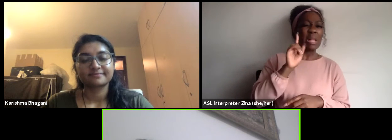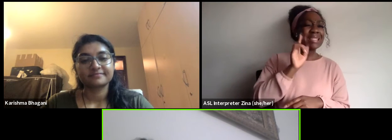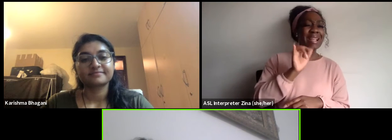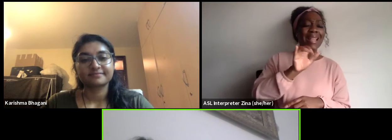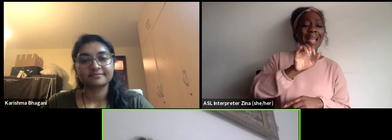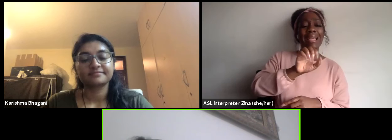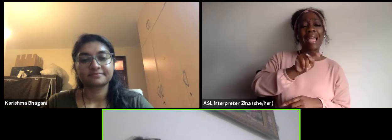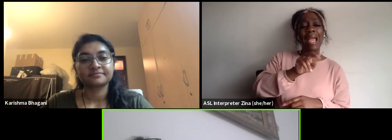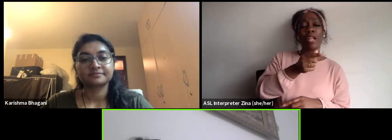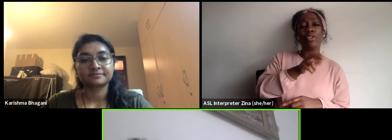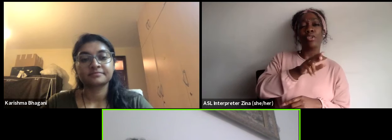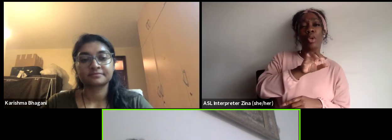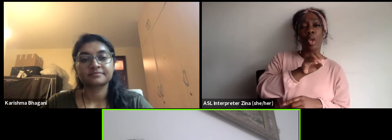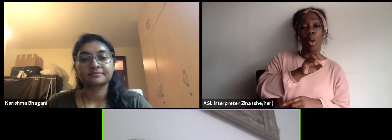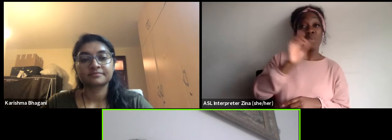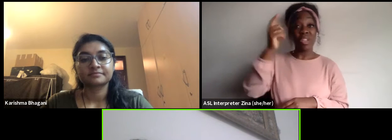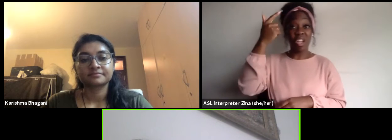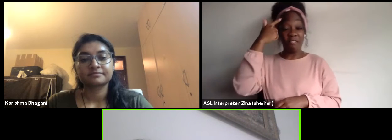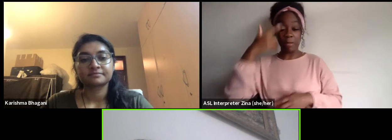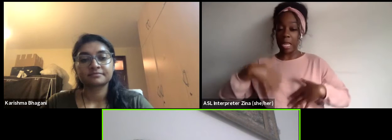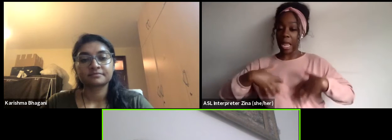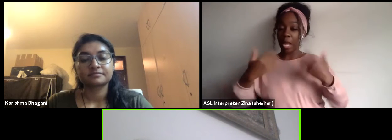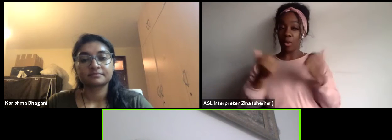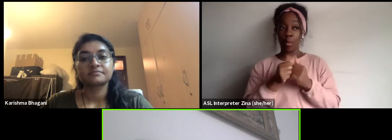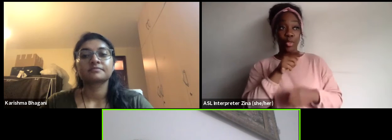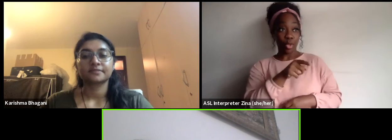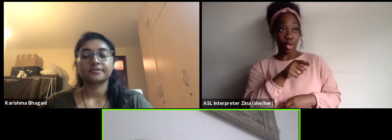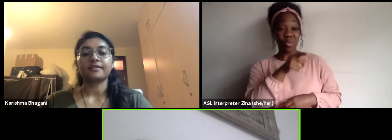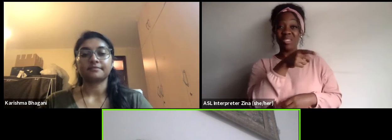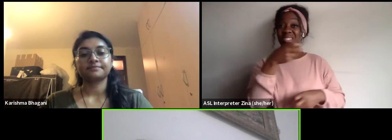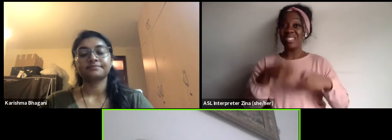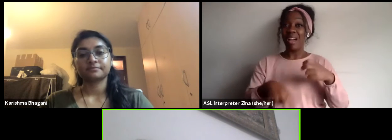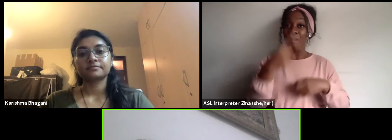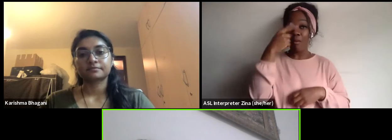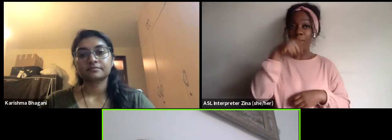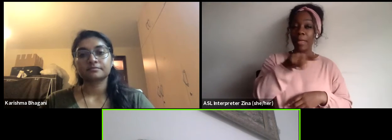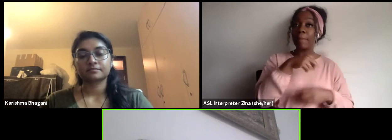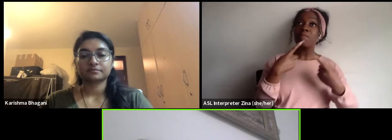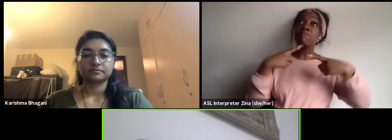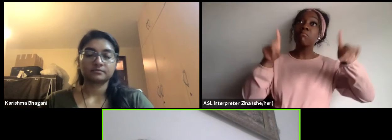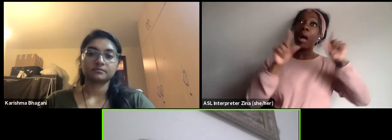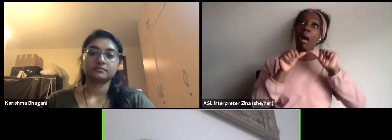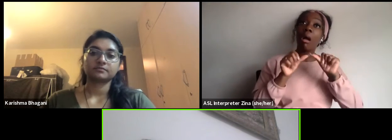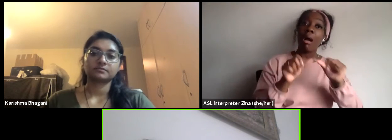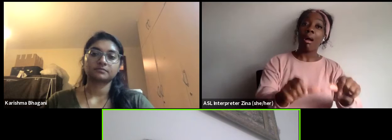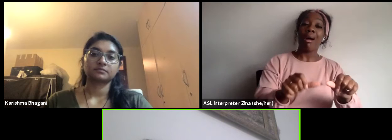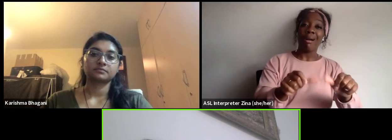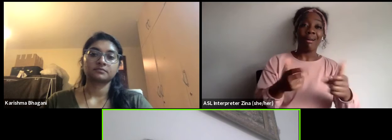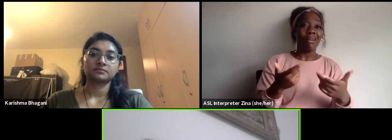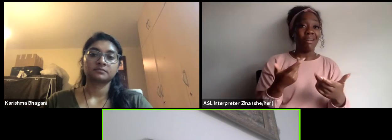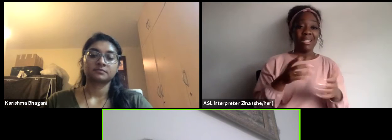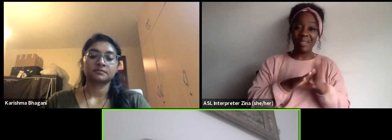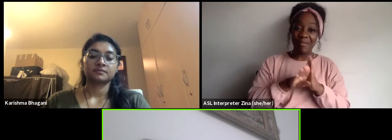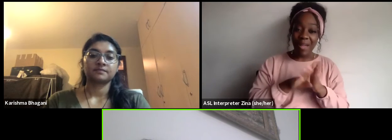if you don't develop other services and other income streams.